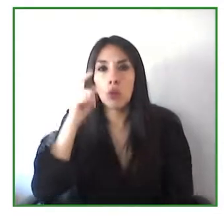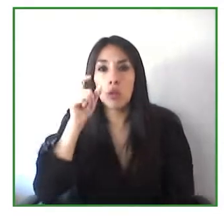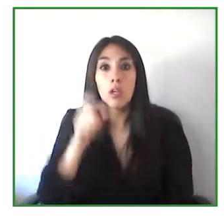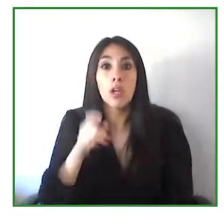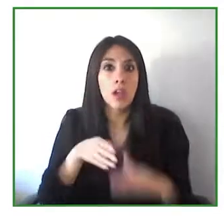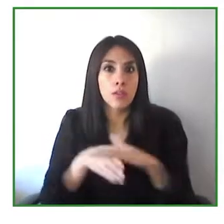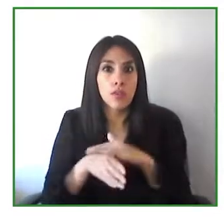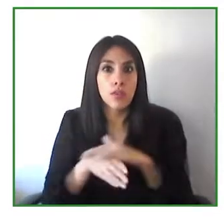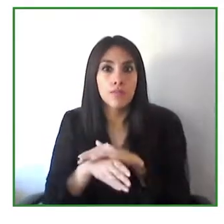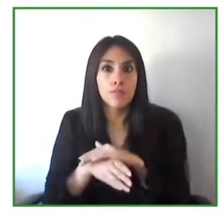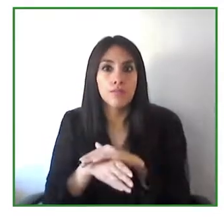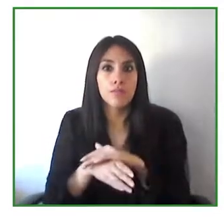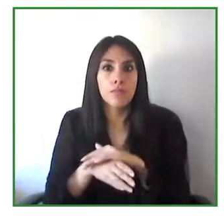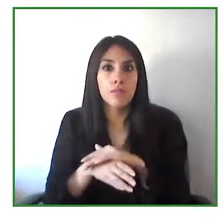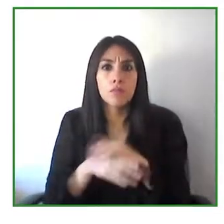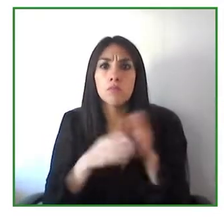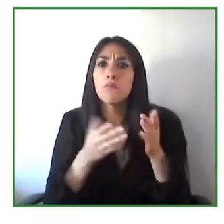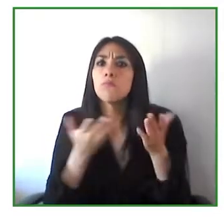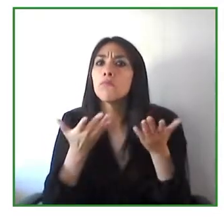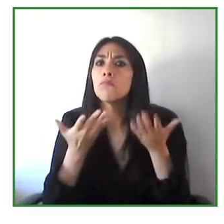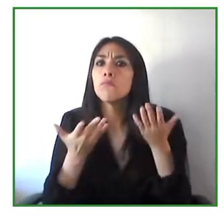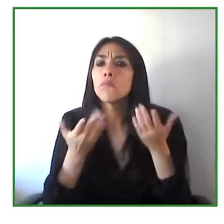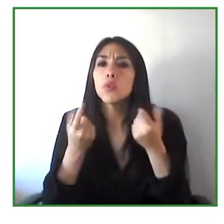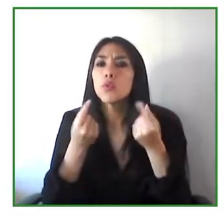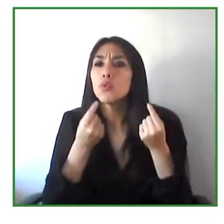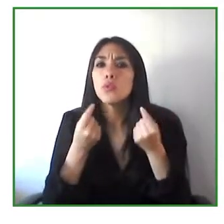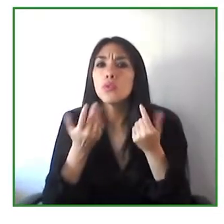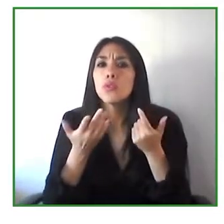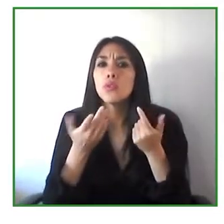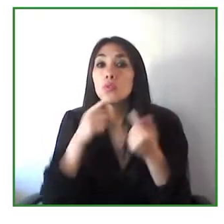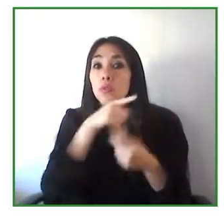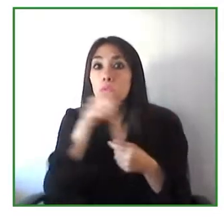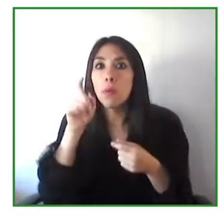at all stage of the cycle of development: they hire a person with